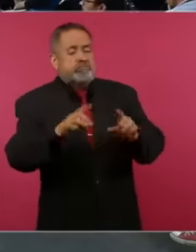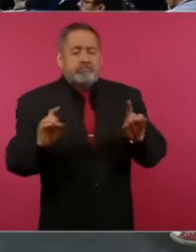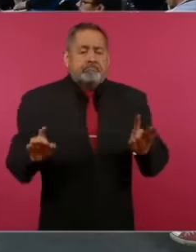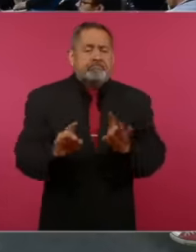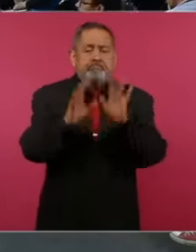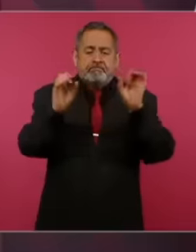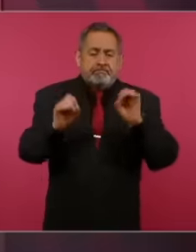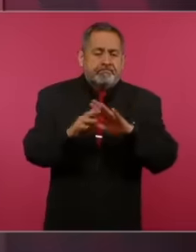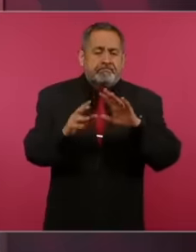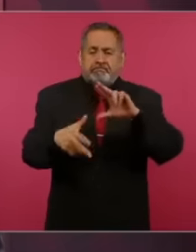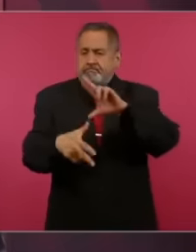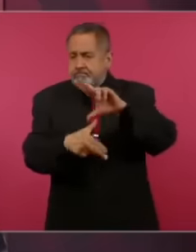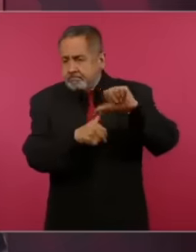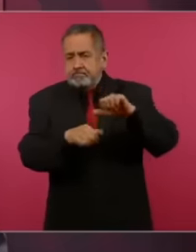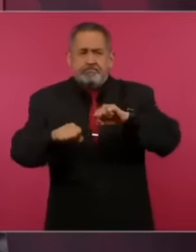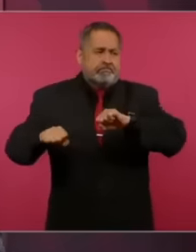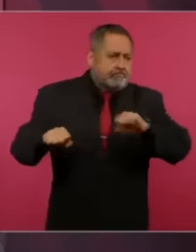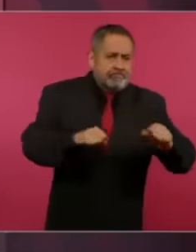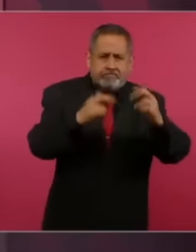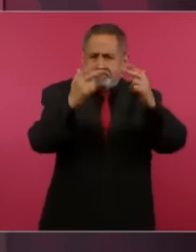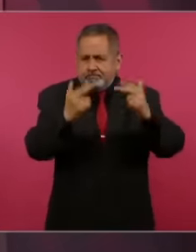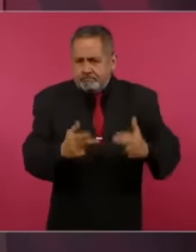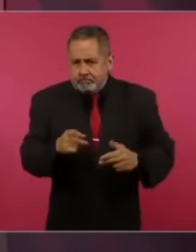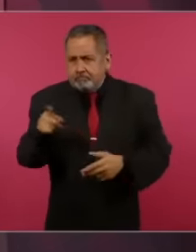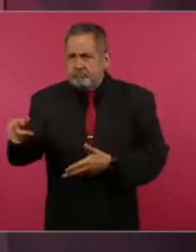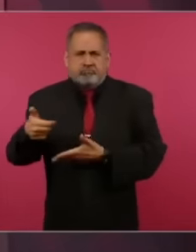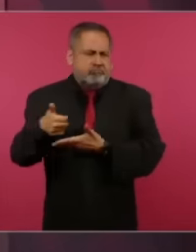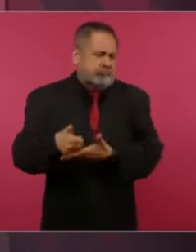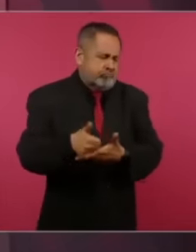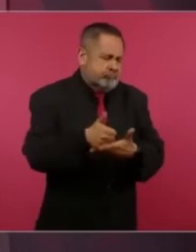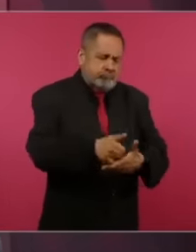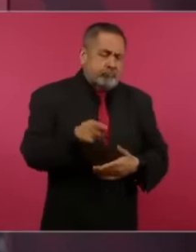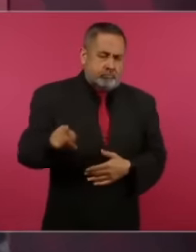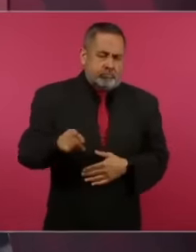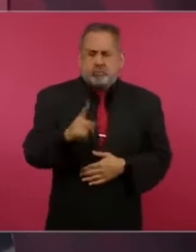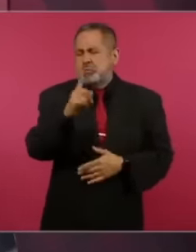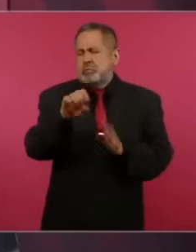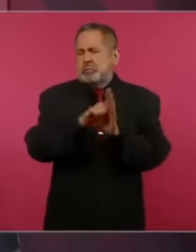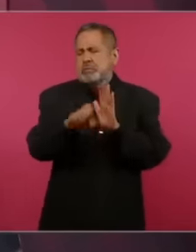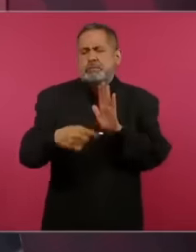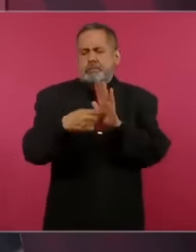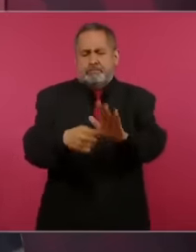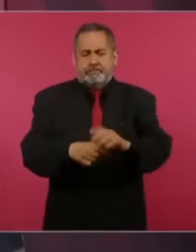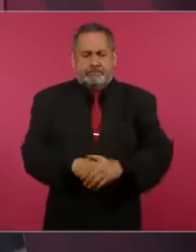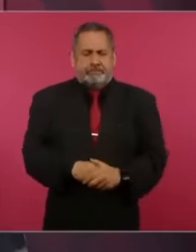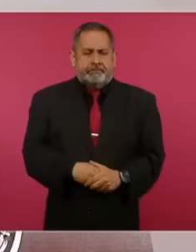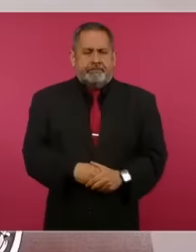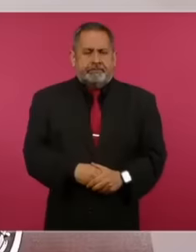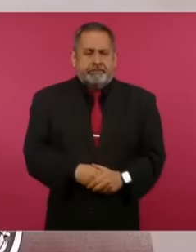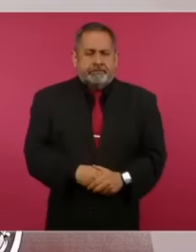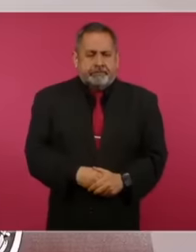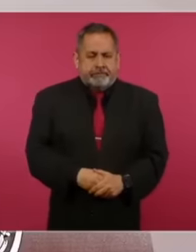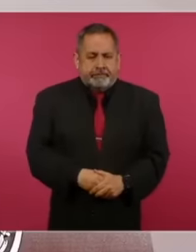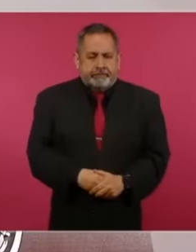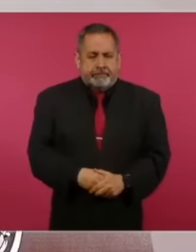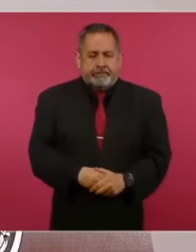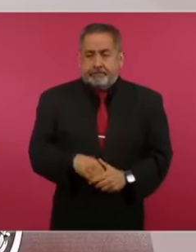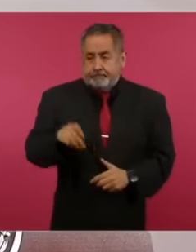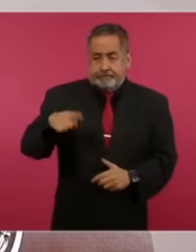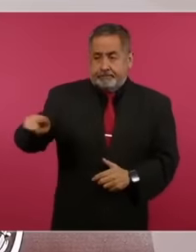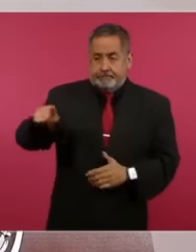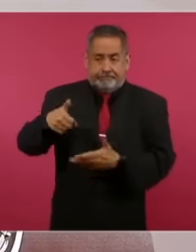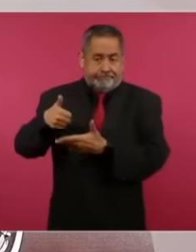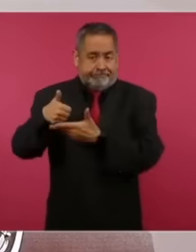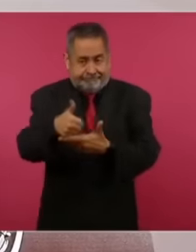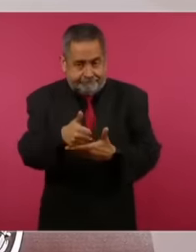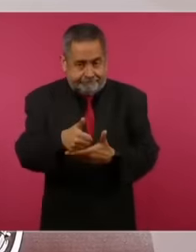disaster. I am just going to give you a case, an example, the way in which we help the